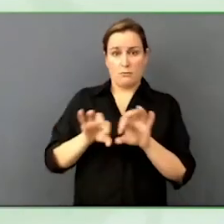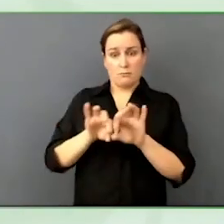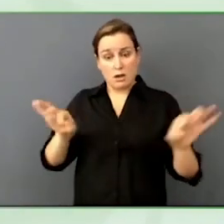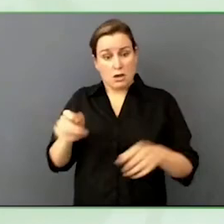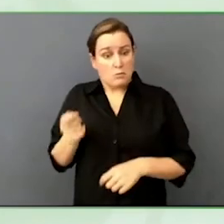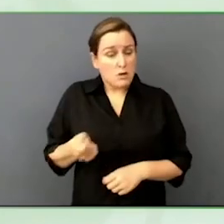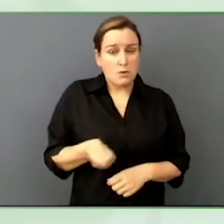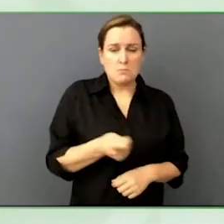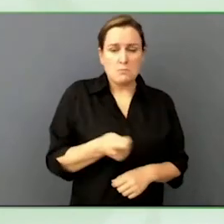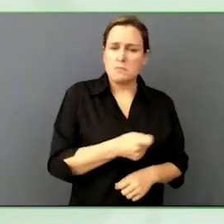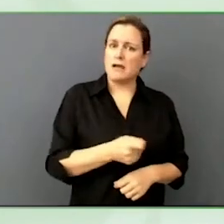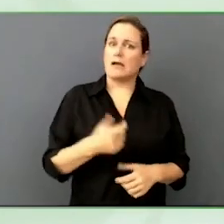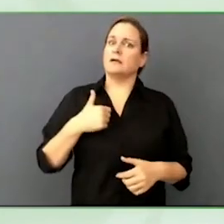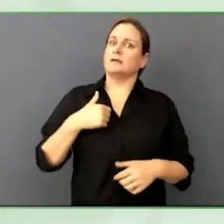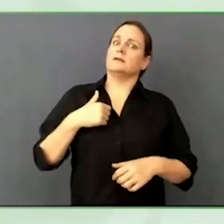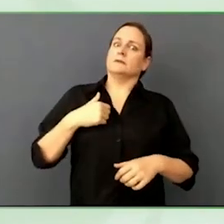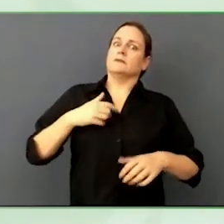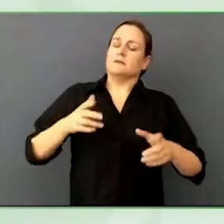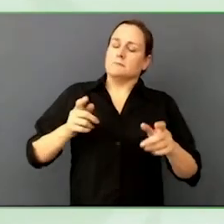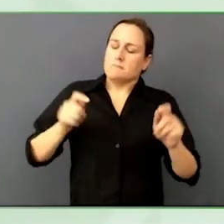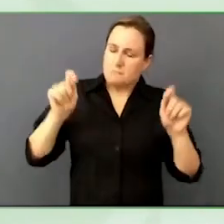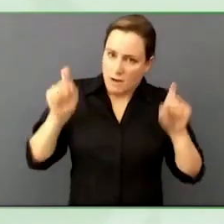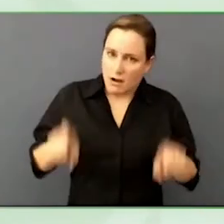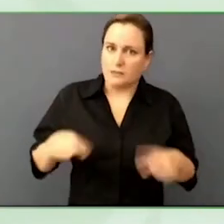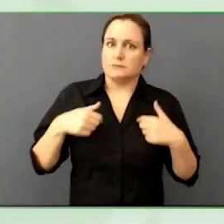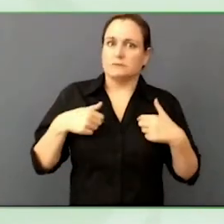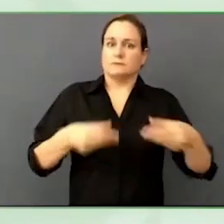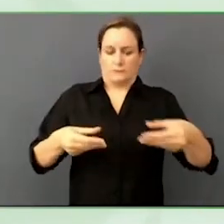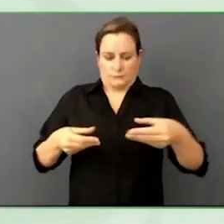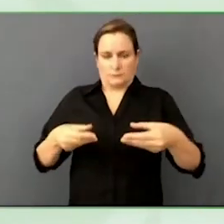with disabilities, technology, accessibility features are tossed